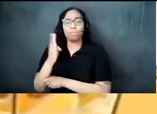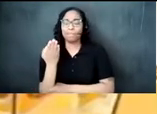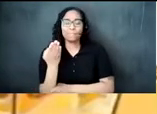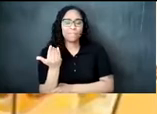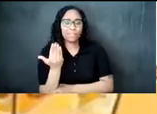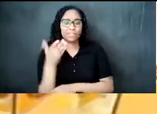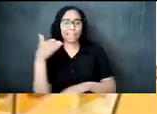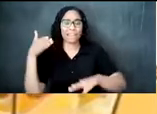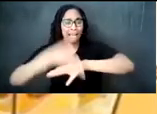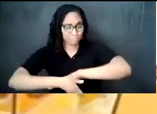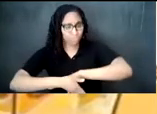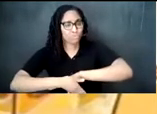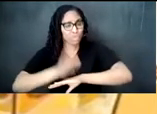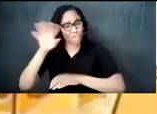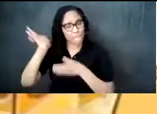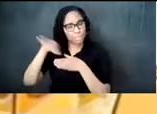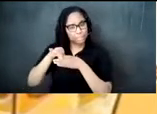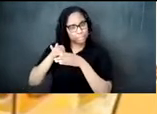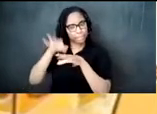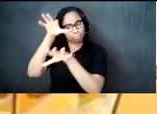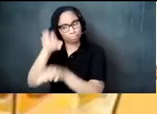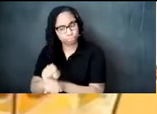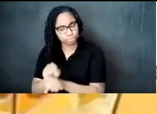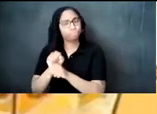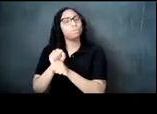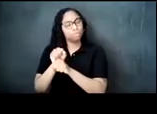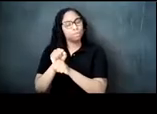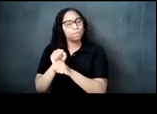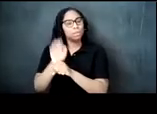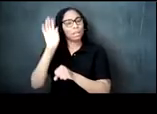tea ritual and customs preceded them centuries ago throughout the continent